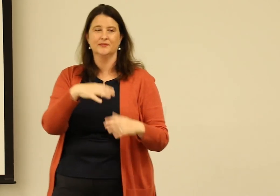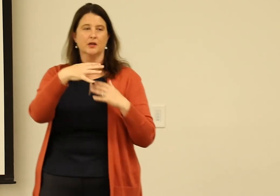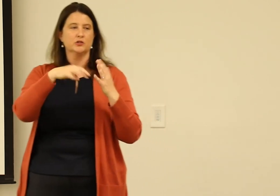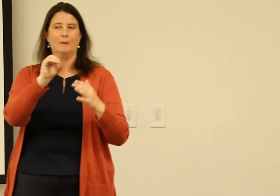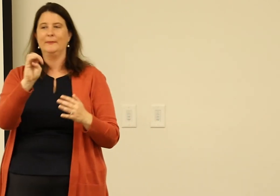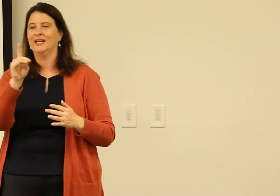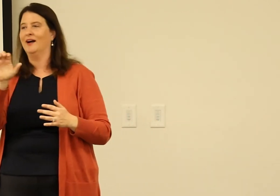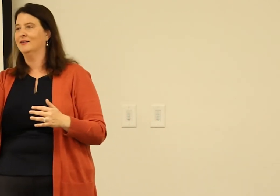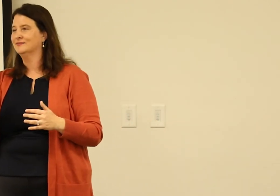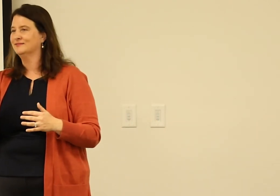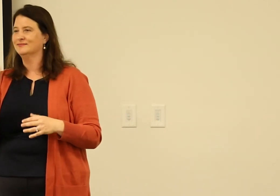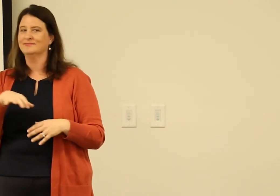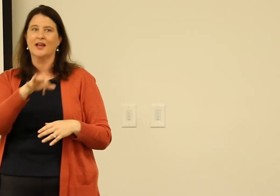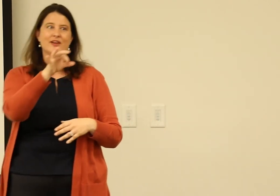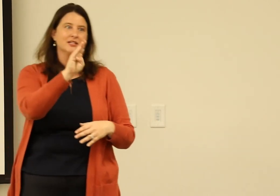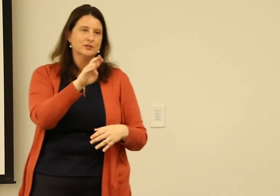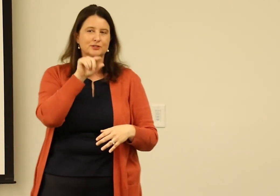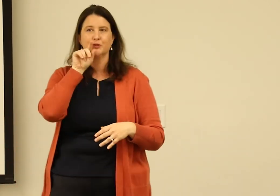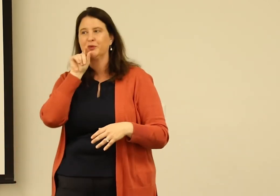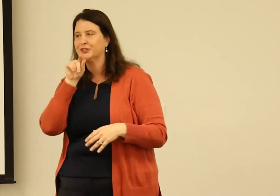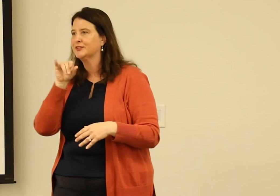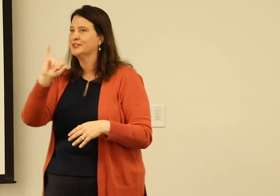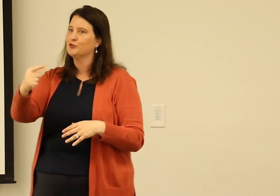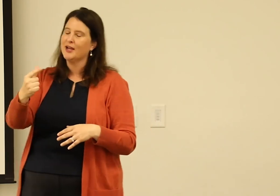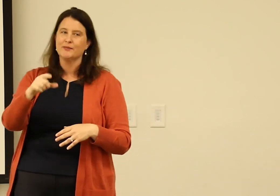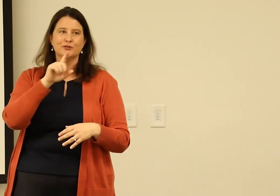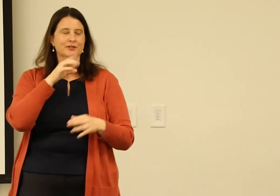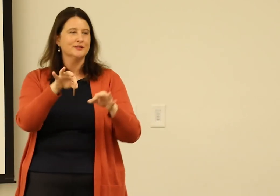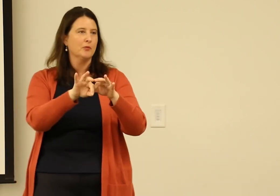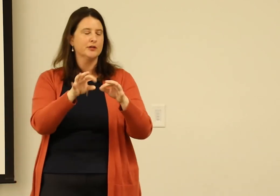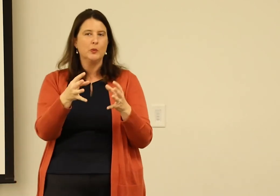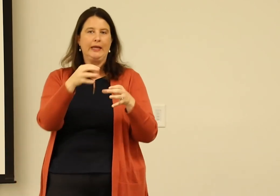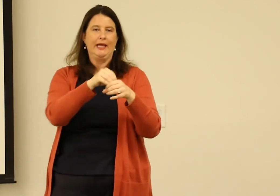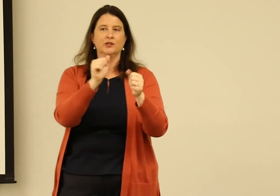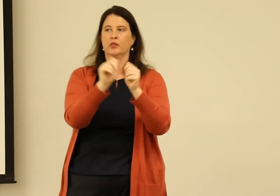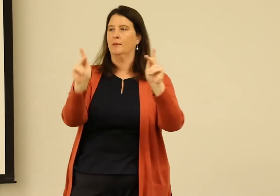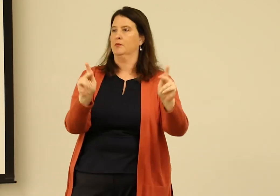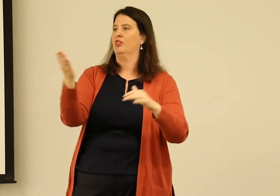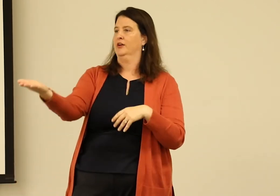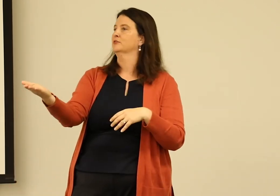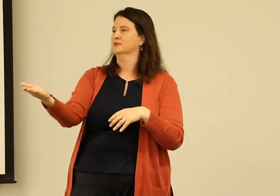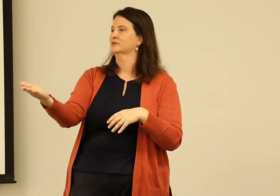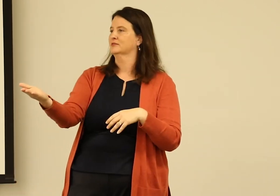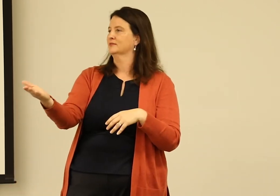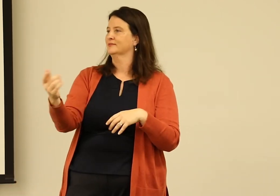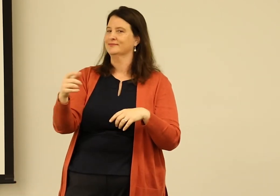Social media, Facebook, Twitter, Instagram is crucial to engage with the people that are on those platforms.